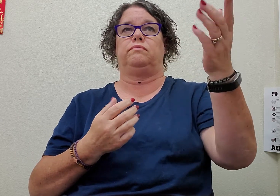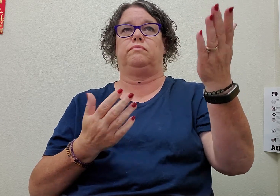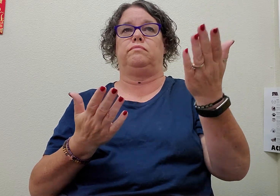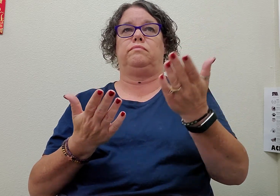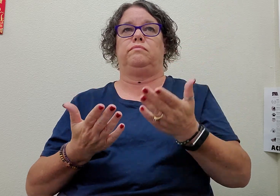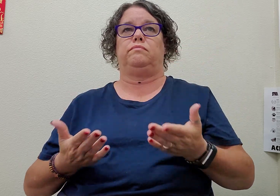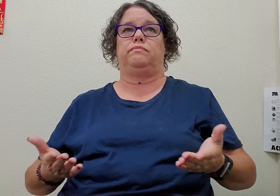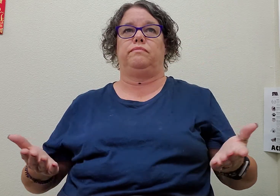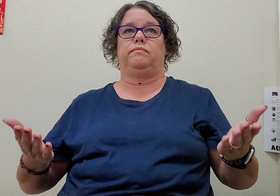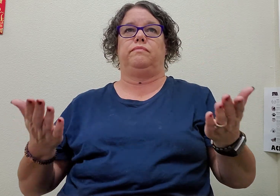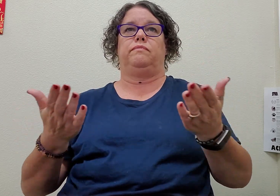here